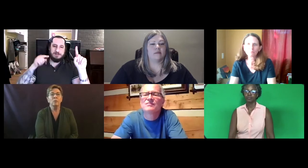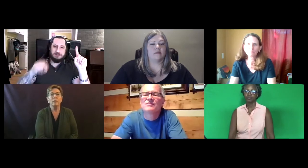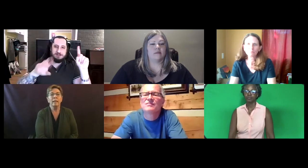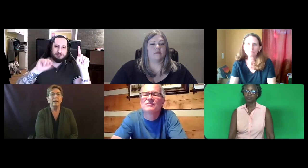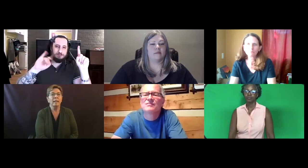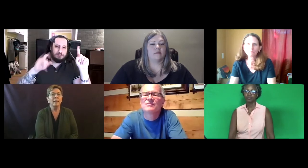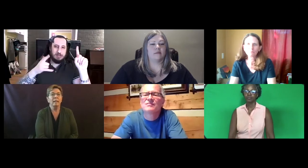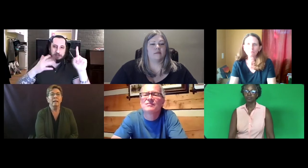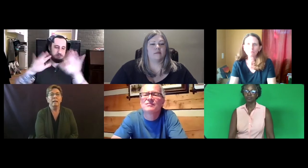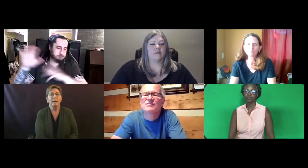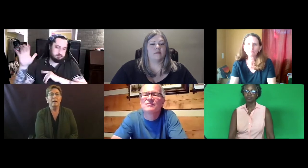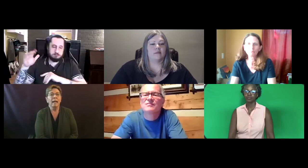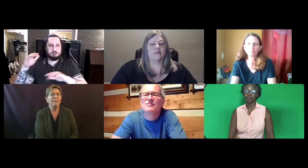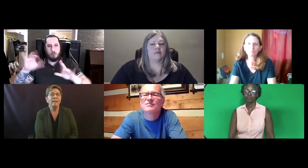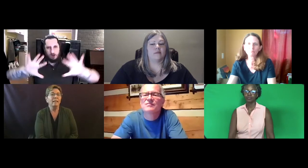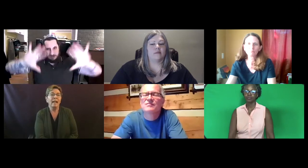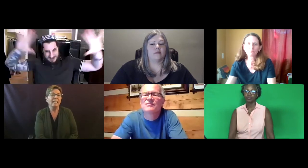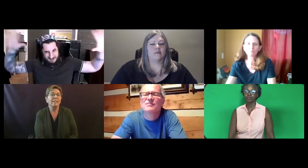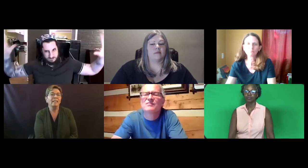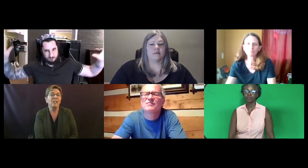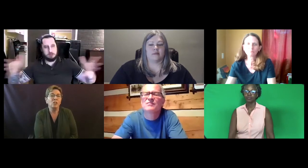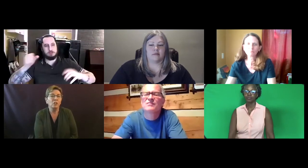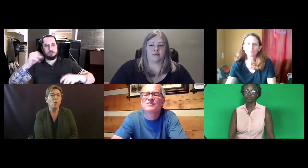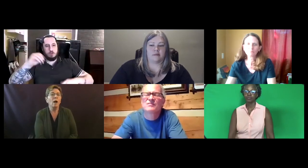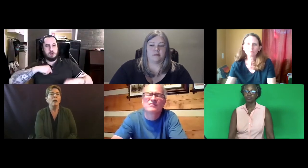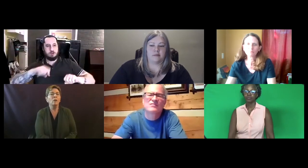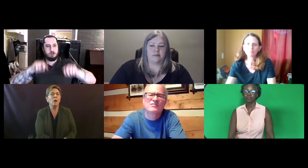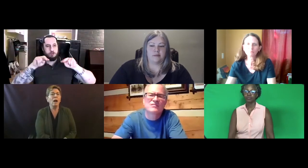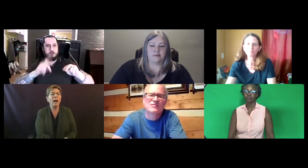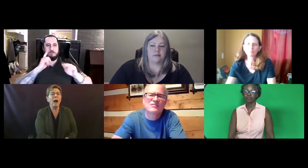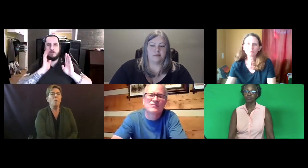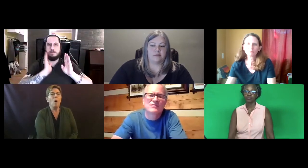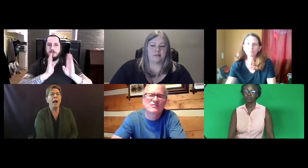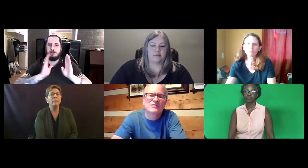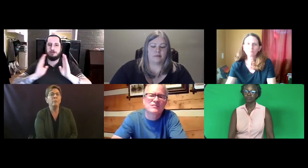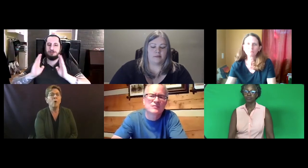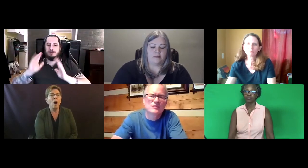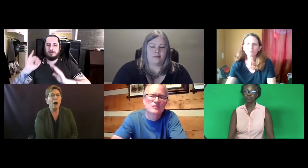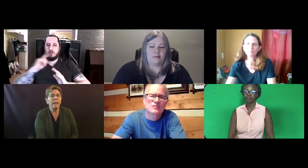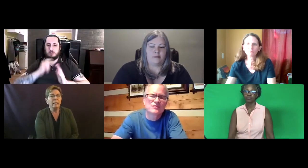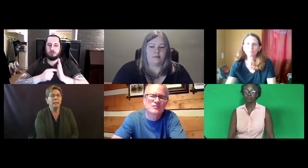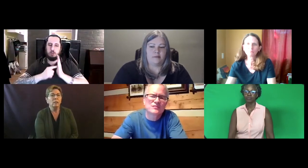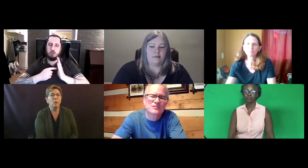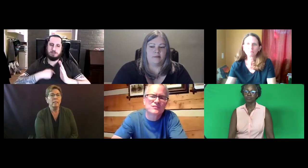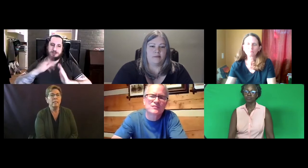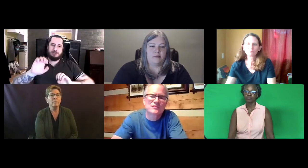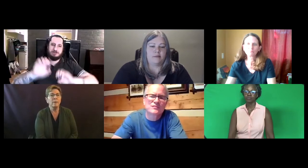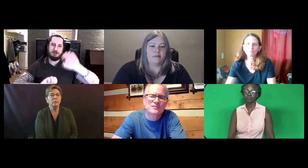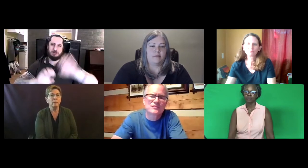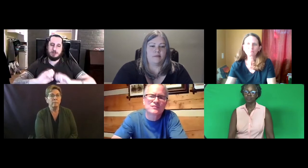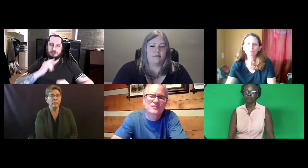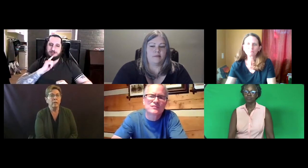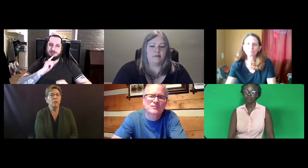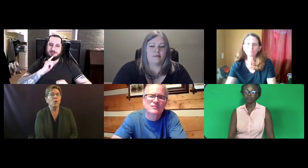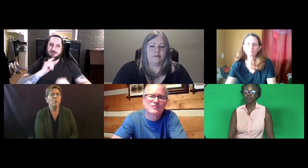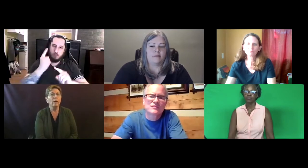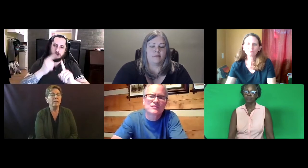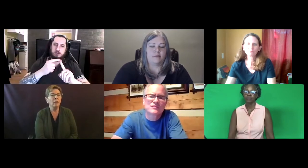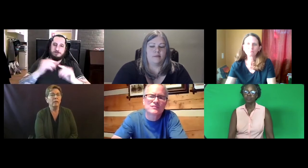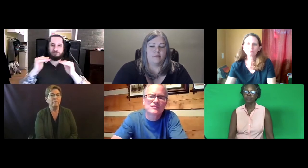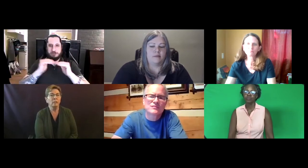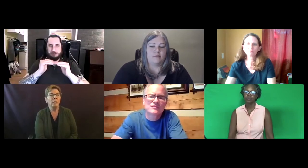Do they have any identification, you know, how wide and broad is the spectrum in their